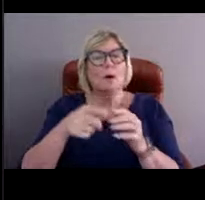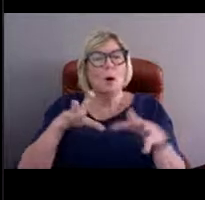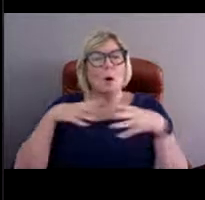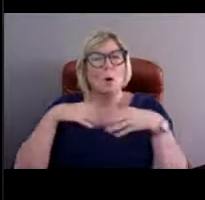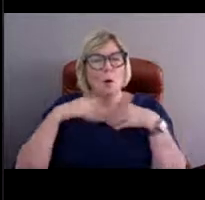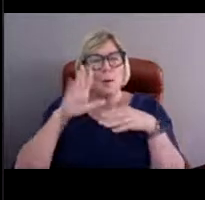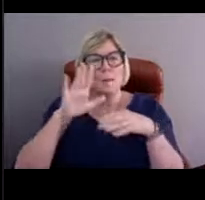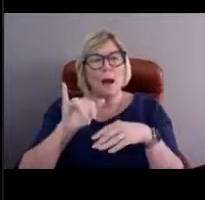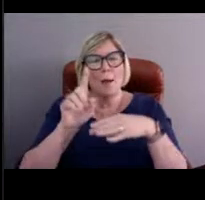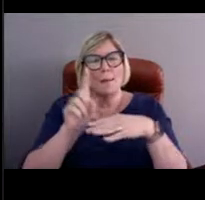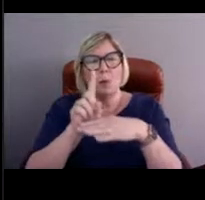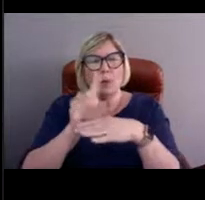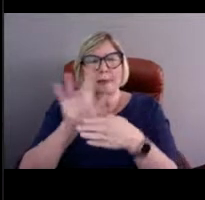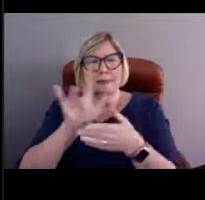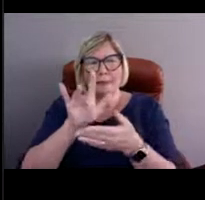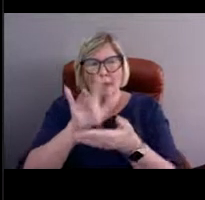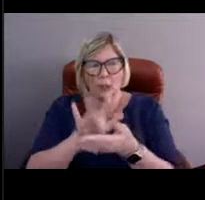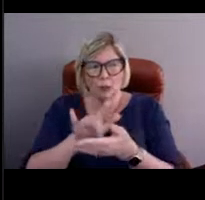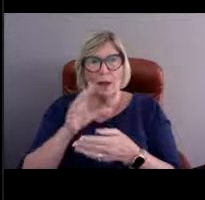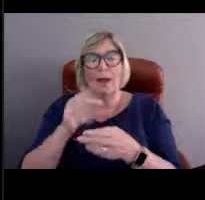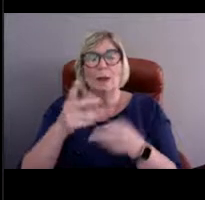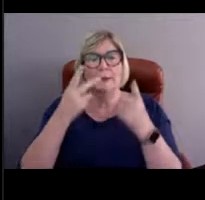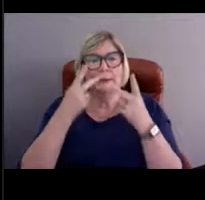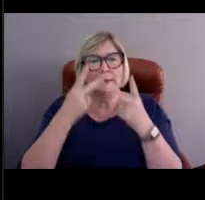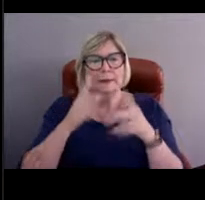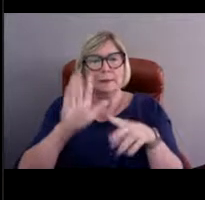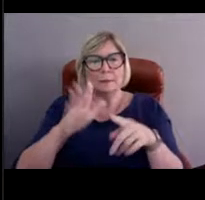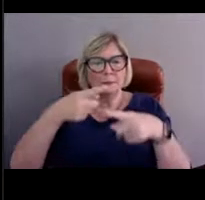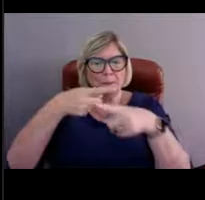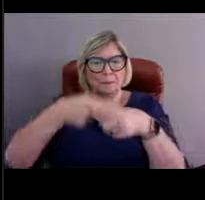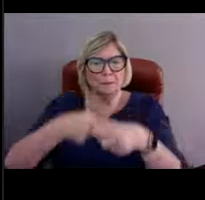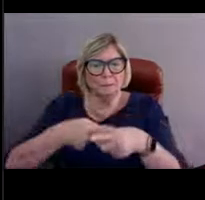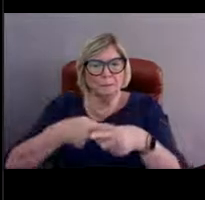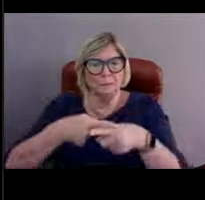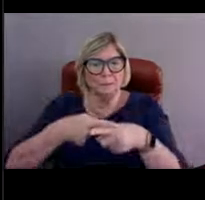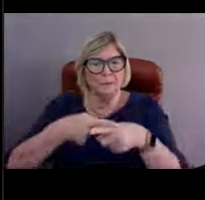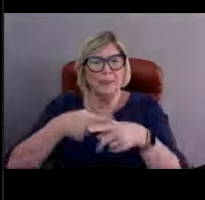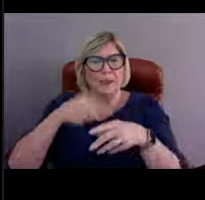and you would see its coordinates or its location in the Pacific Ocean.